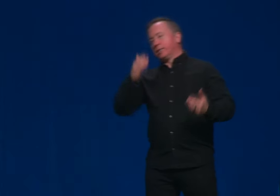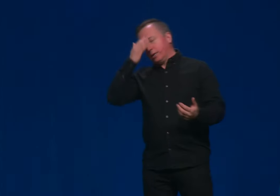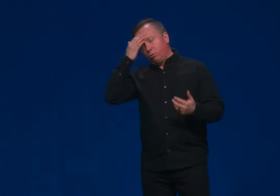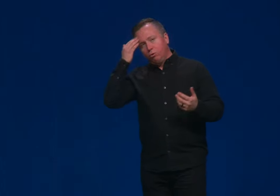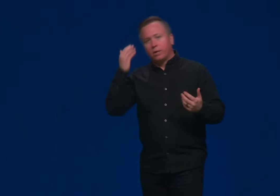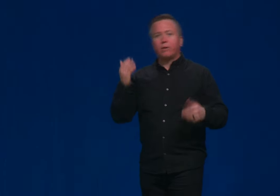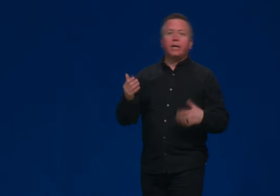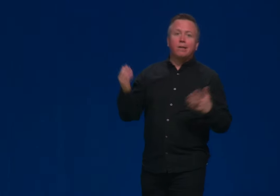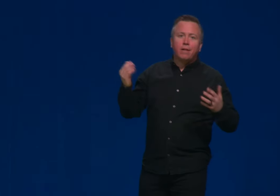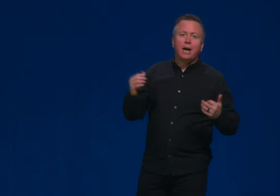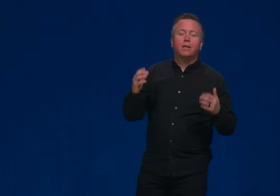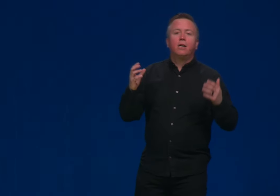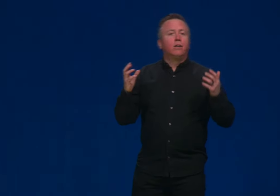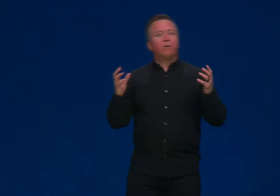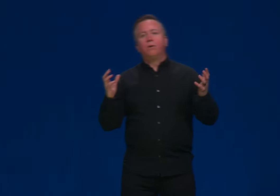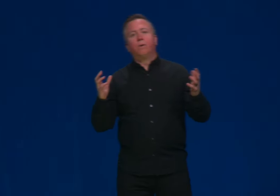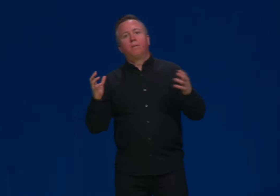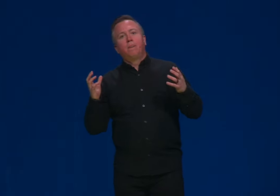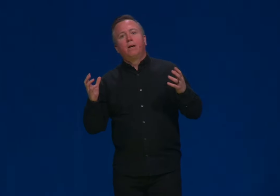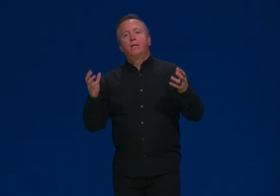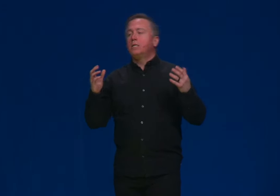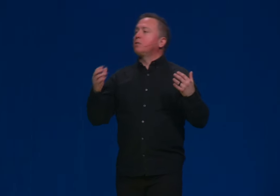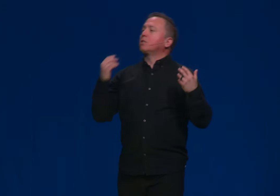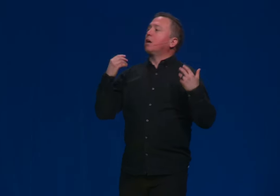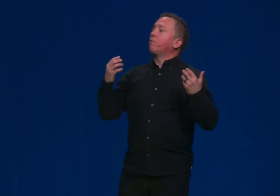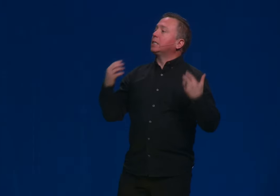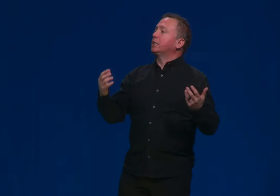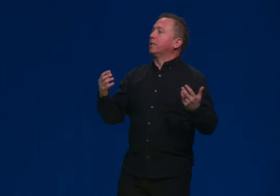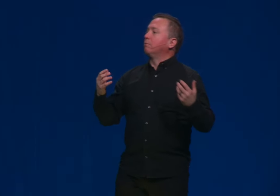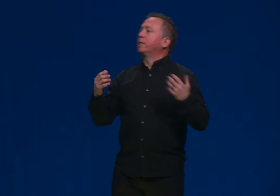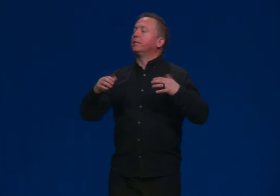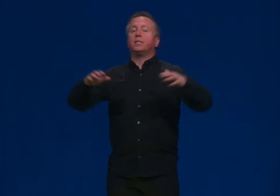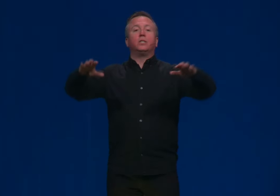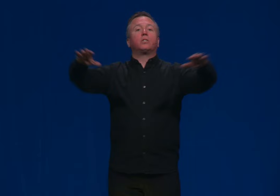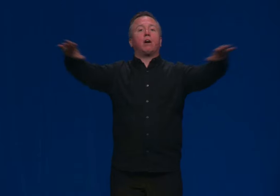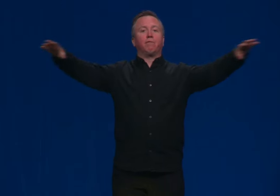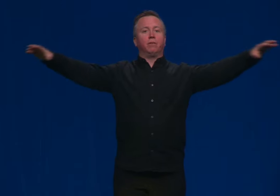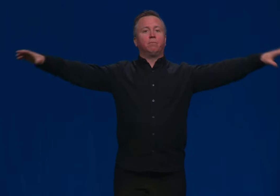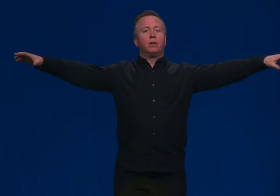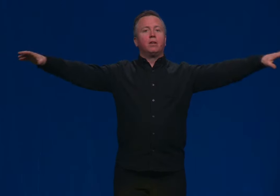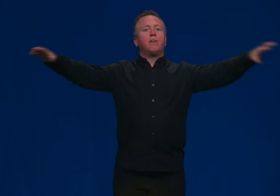And it's like, who created all that? No, no, no. This is God resting because he's sovereign